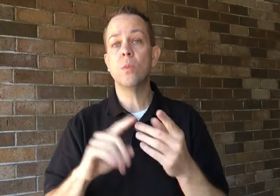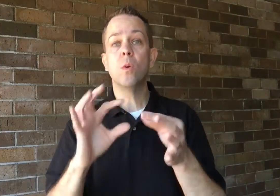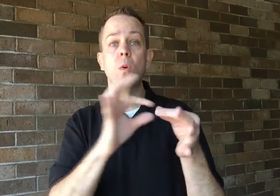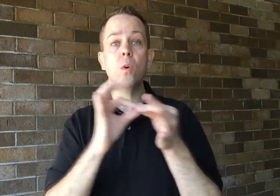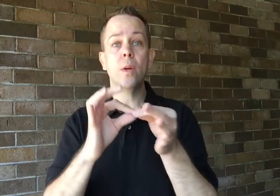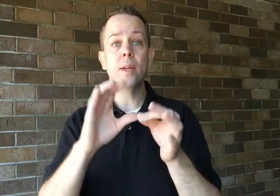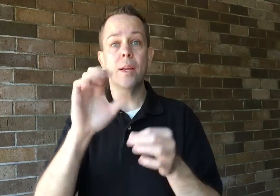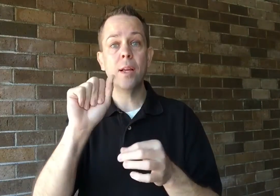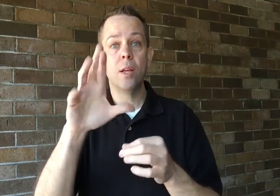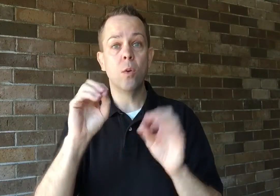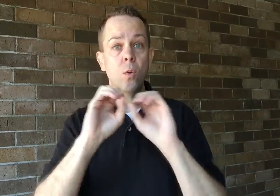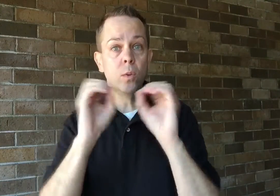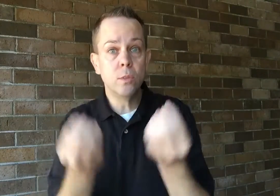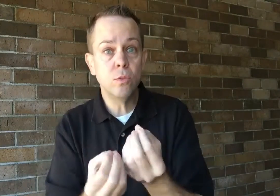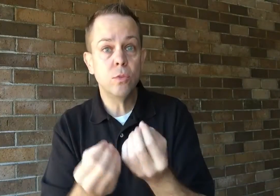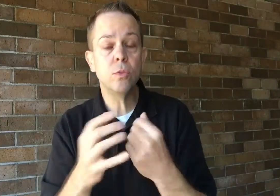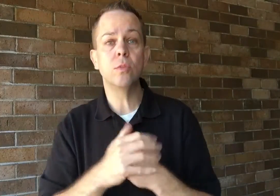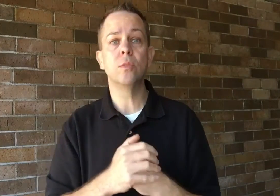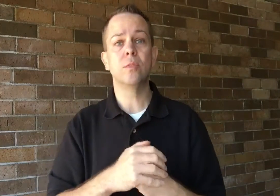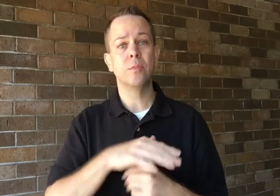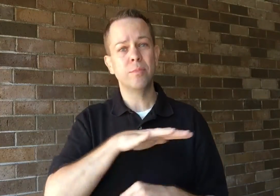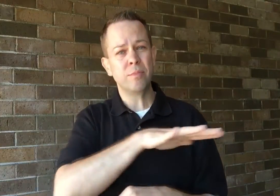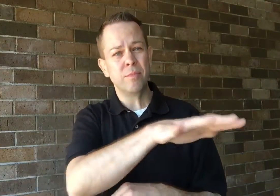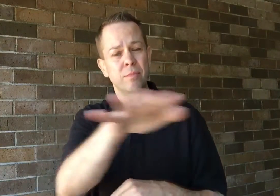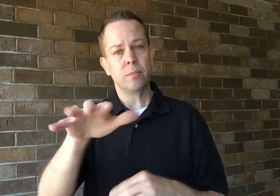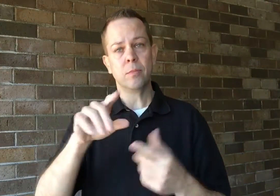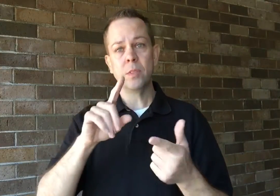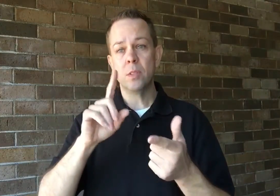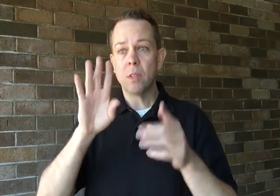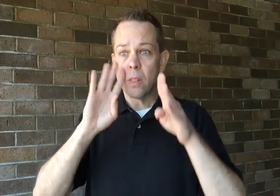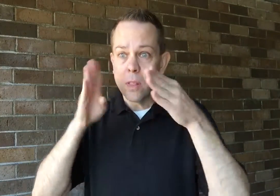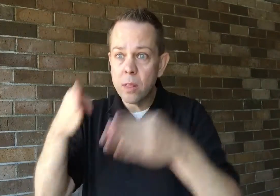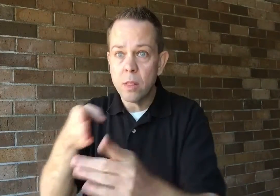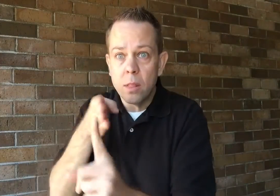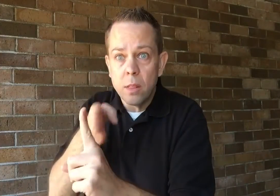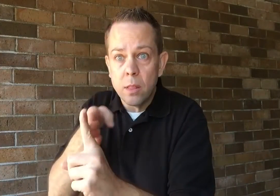coordinated care organizations, etc. that the focus is on